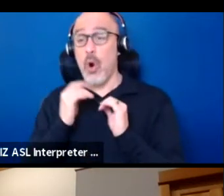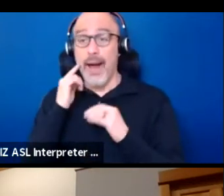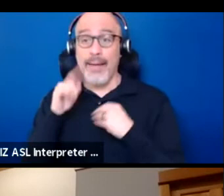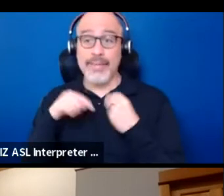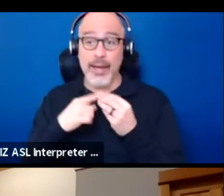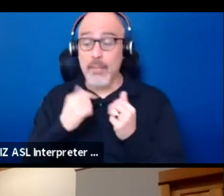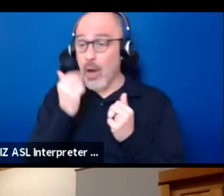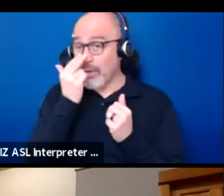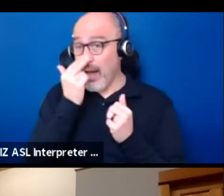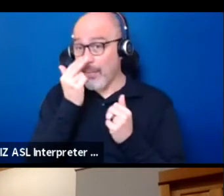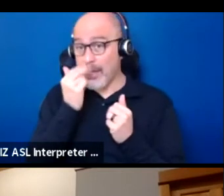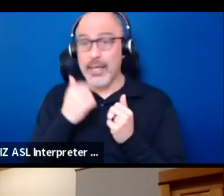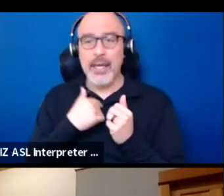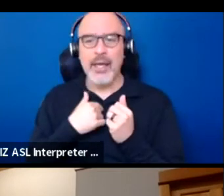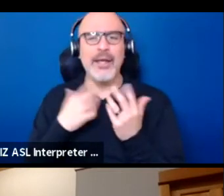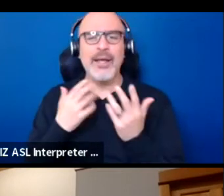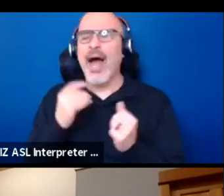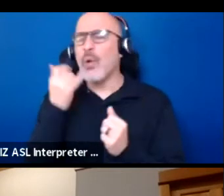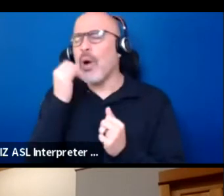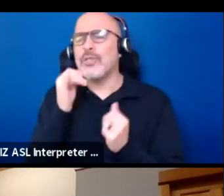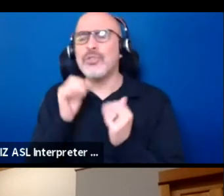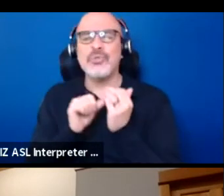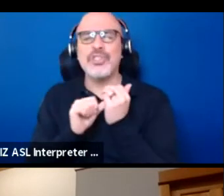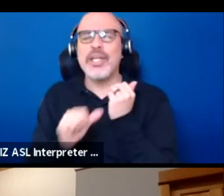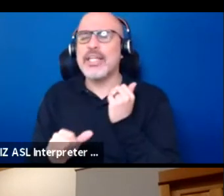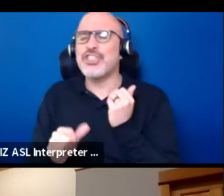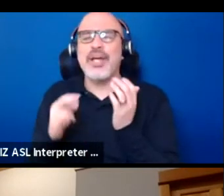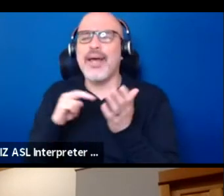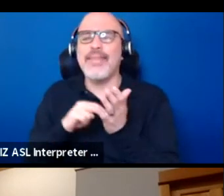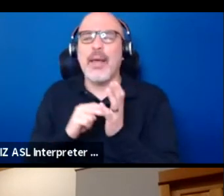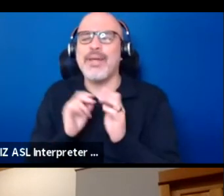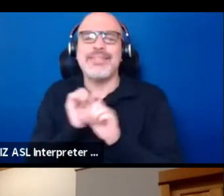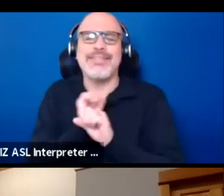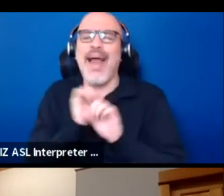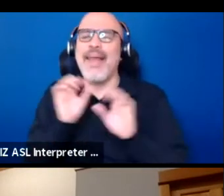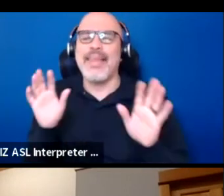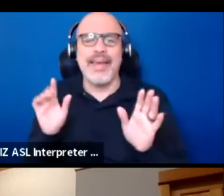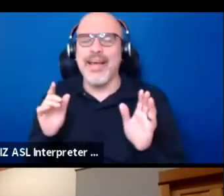Like I just want to do silly shit. That means nothing. You know, I don't want to have to have.